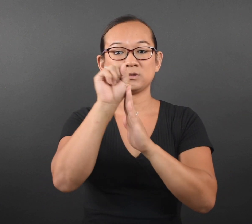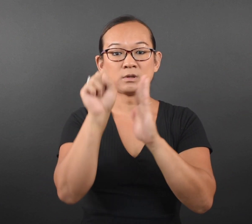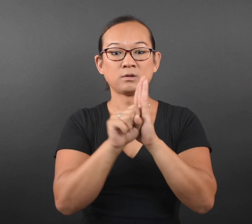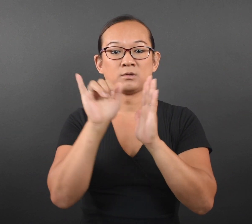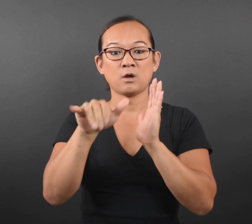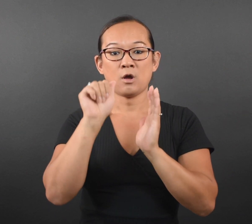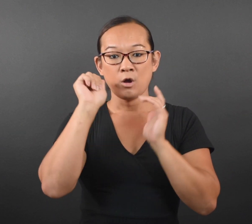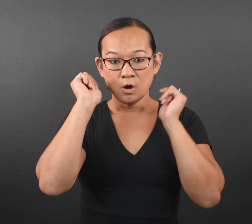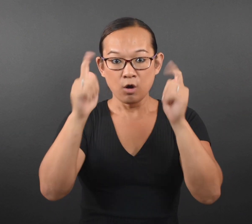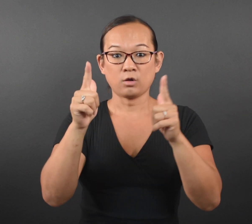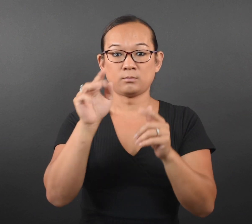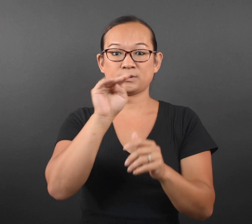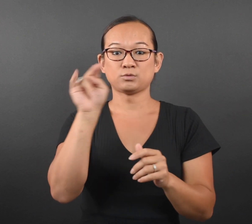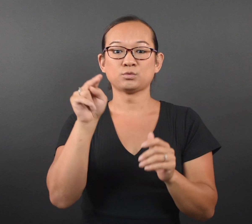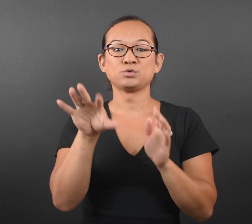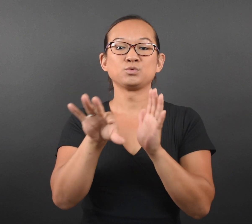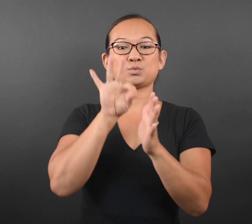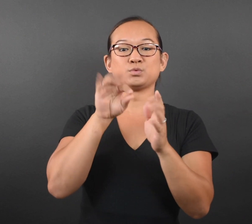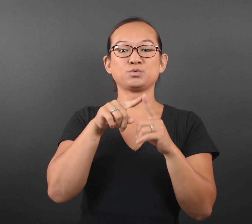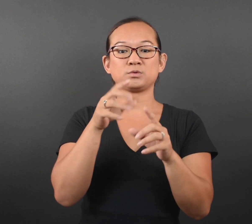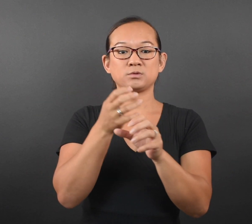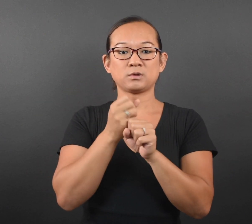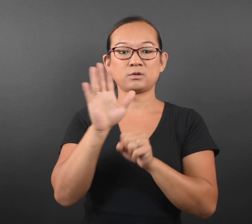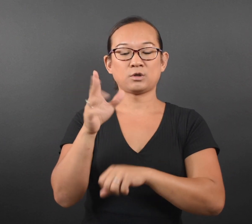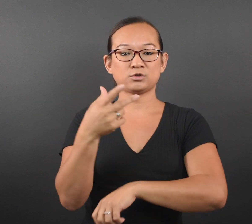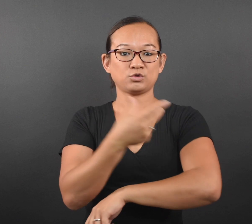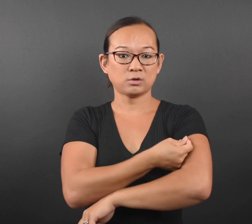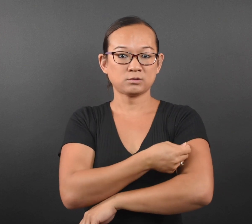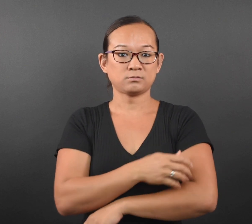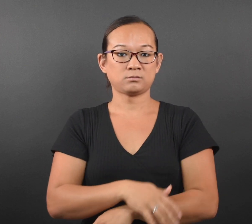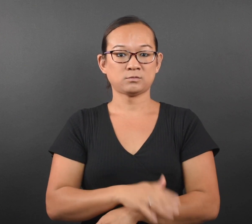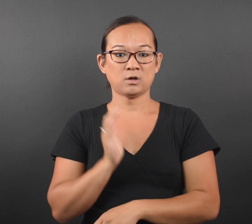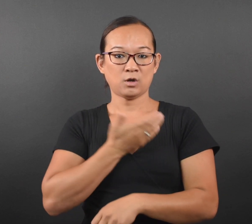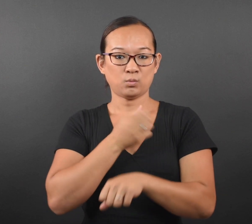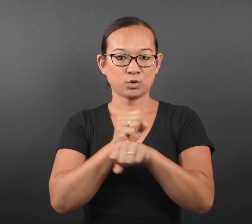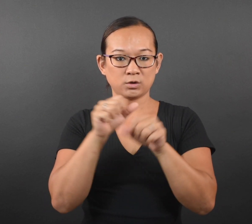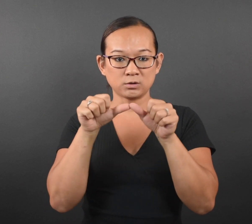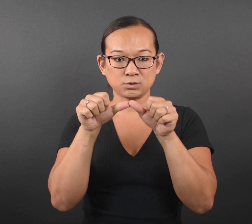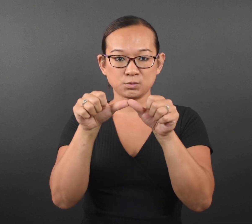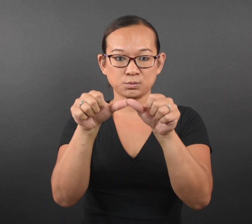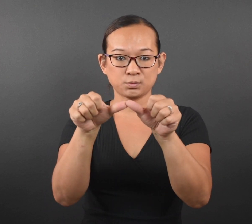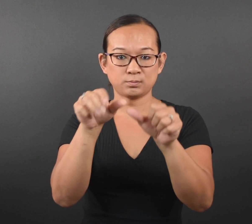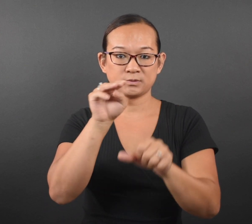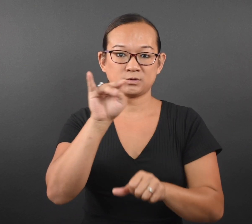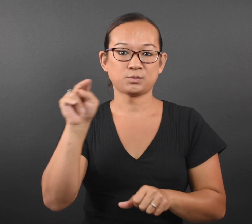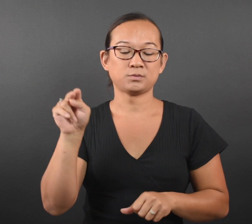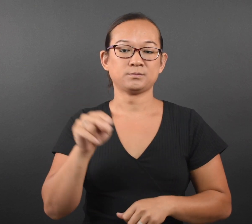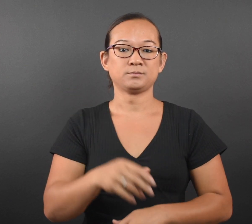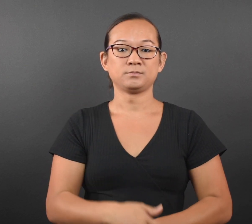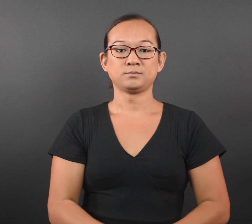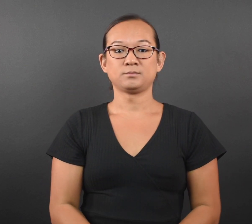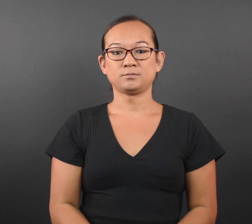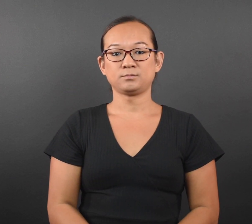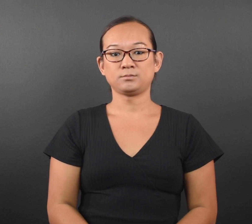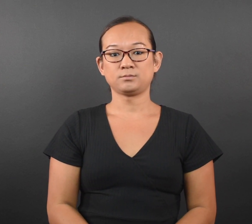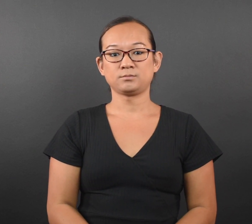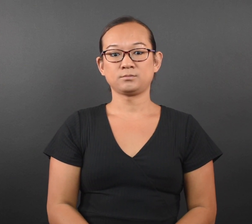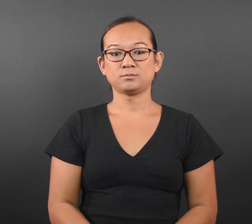Minnesotans choose to get their shot. Our work continues, Minnesota.”